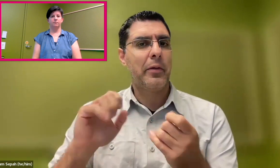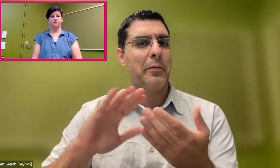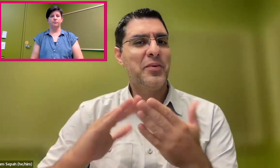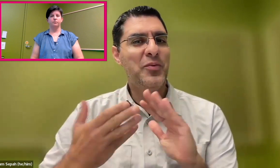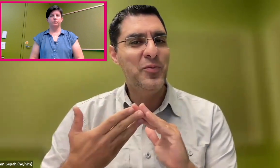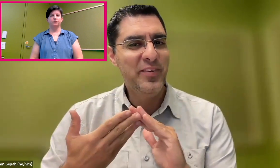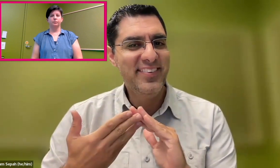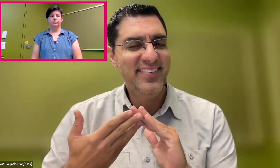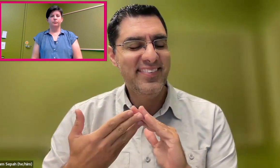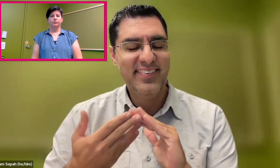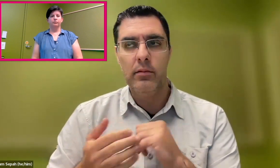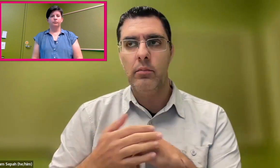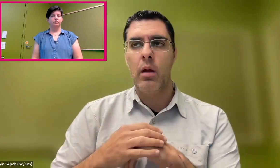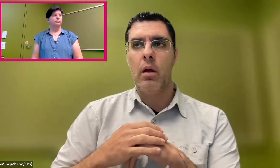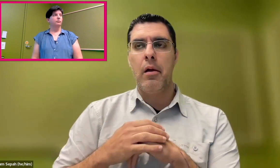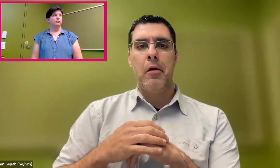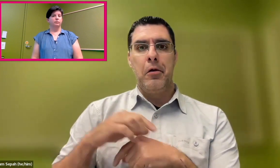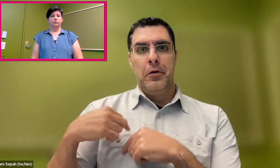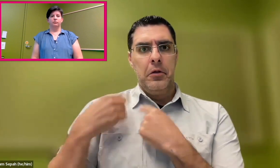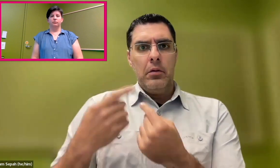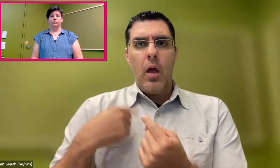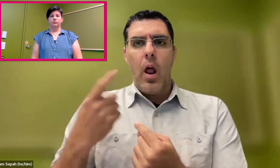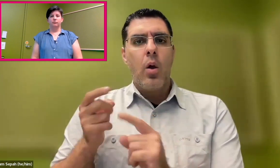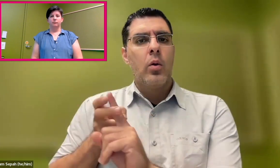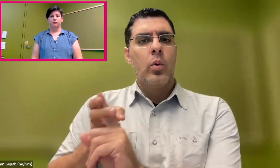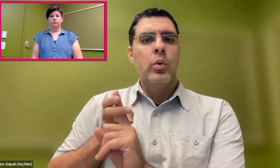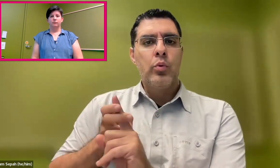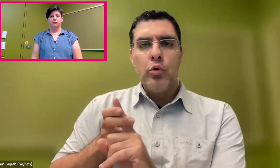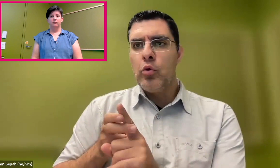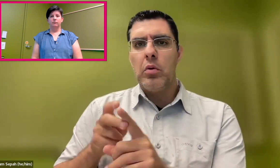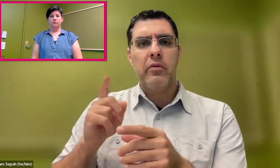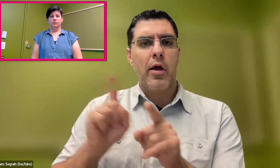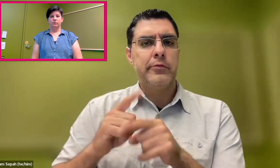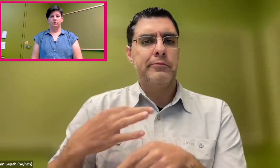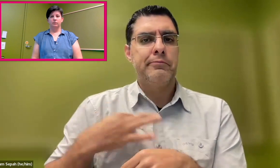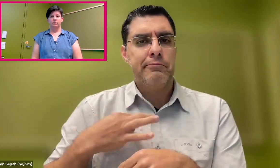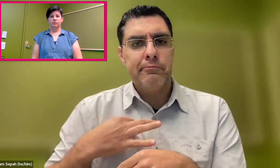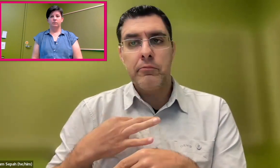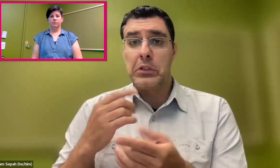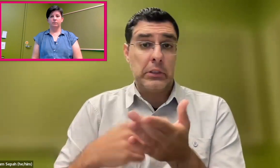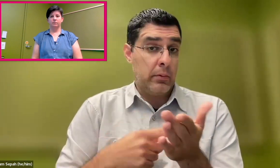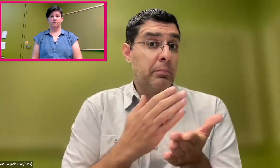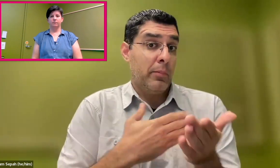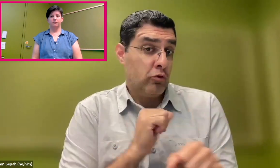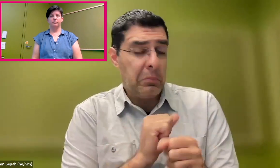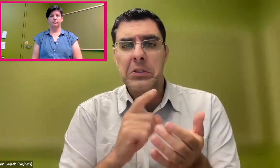feel like I'm able to give back to the community in bigger ways.